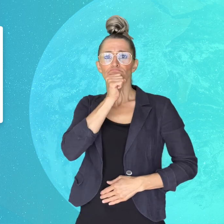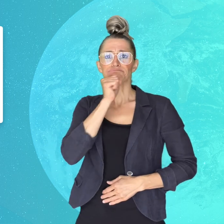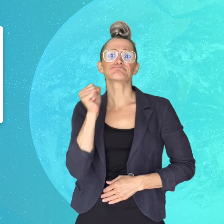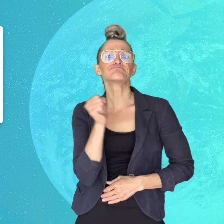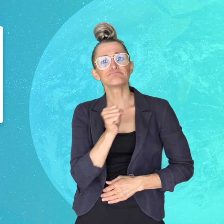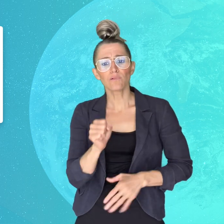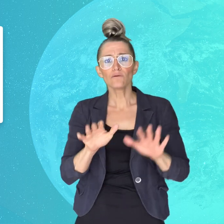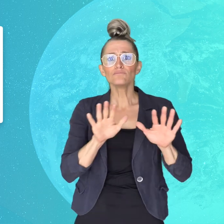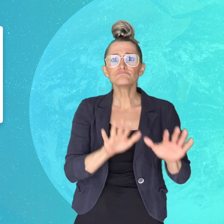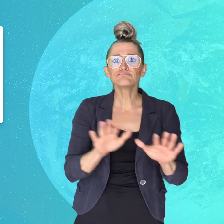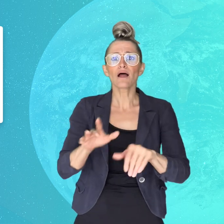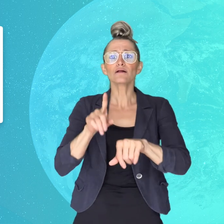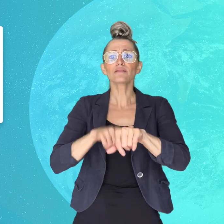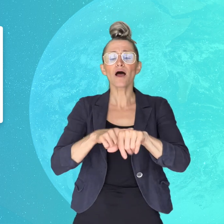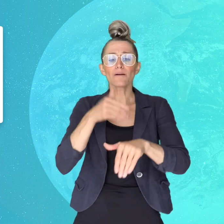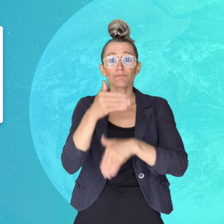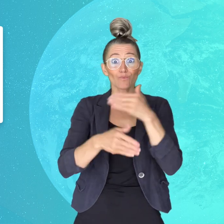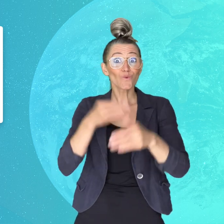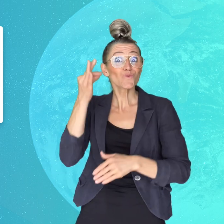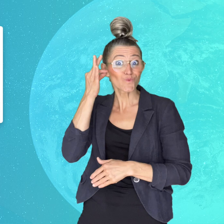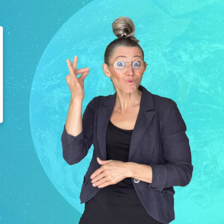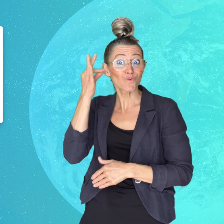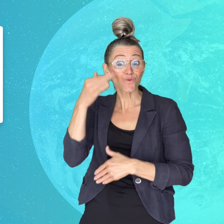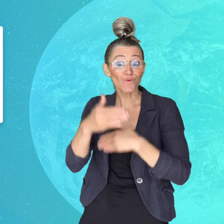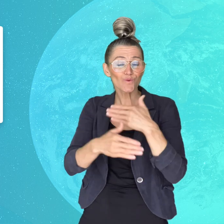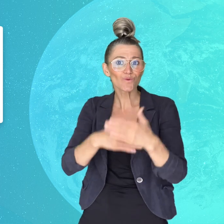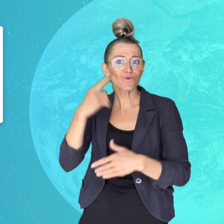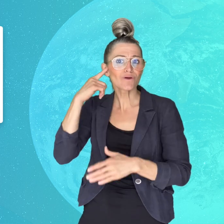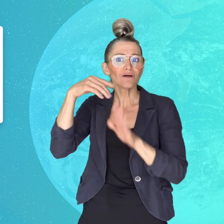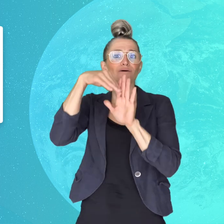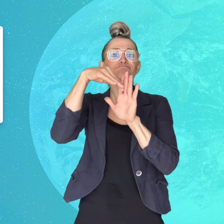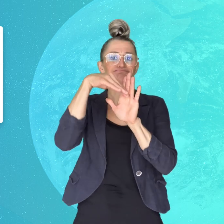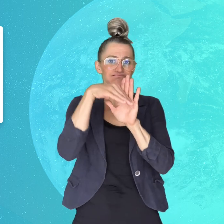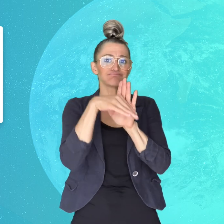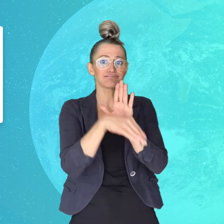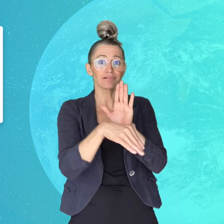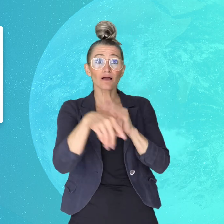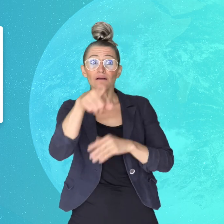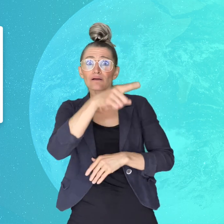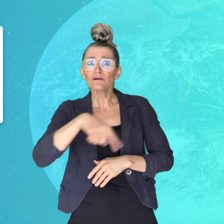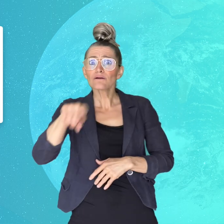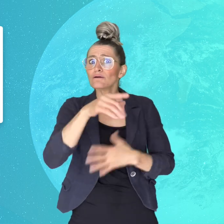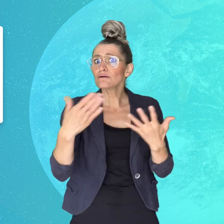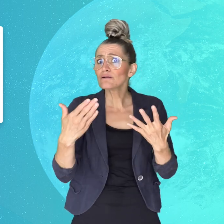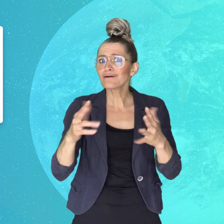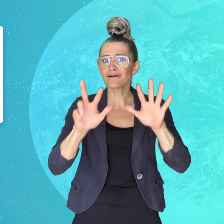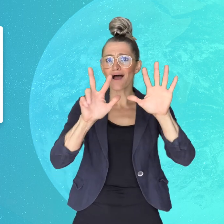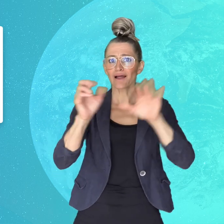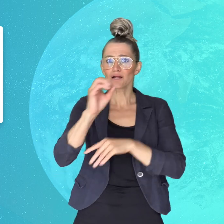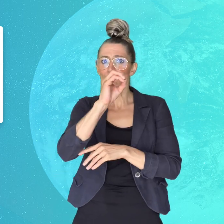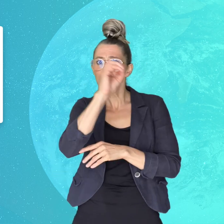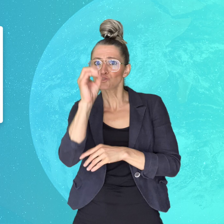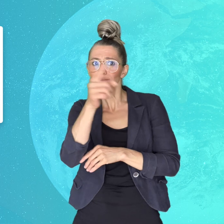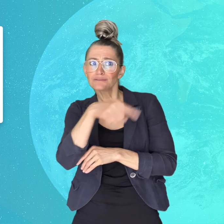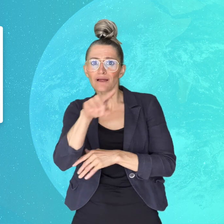as they become older. 80% of them live in low and middle-income